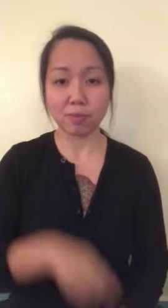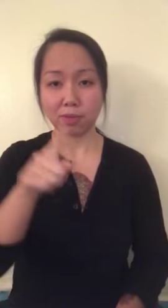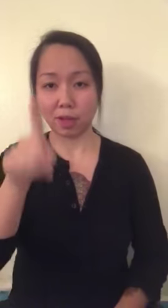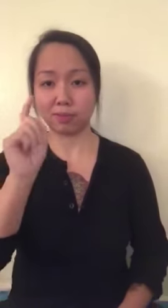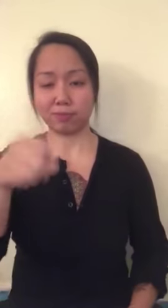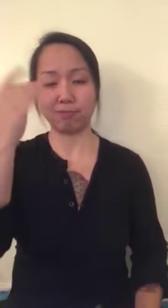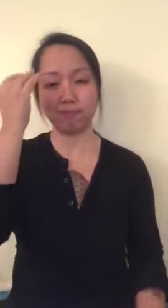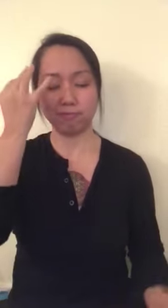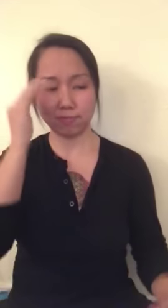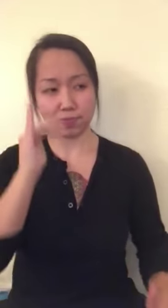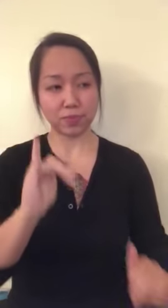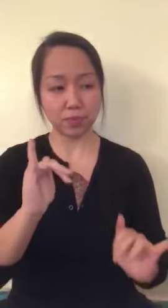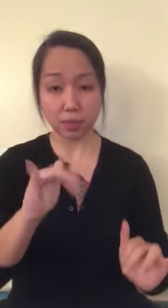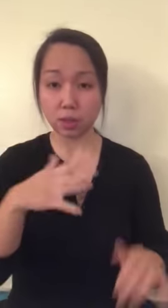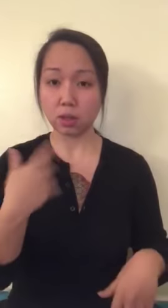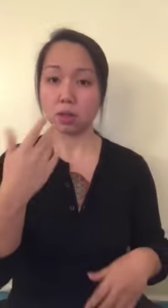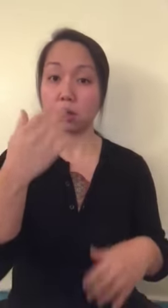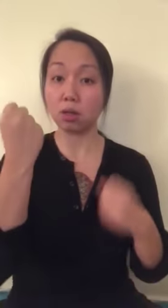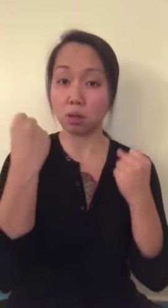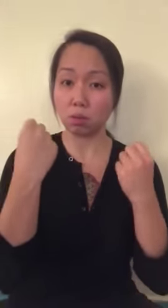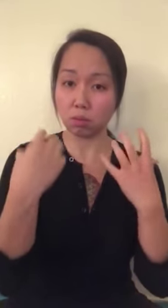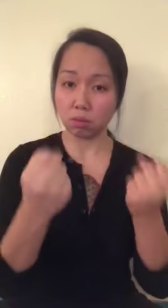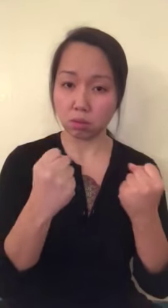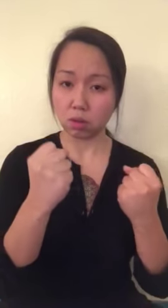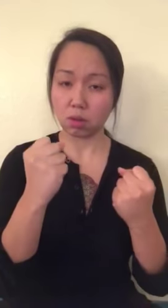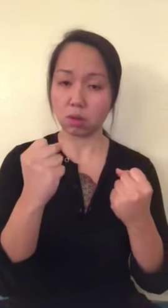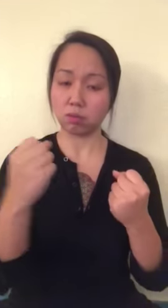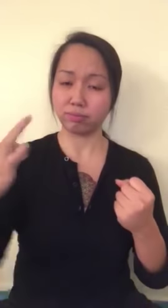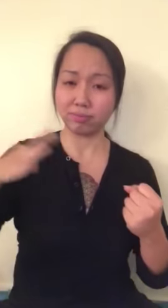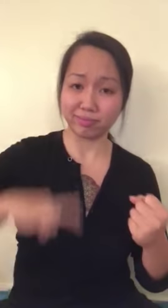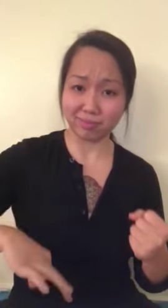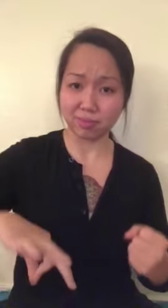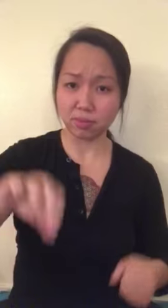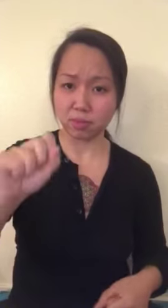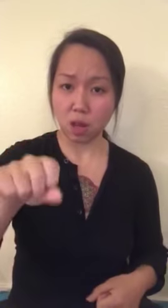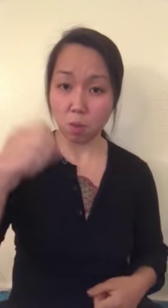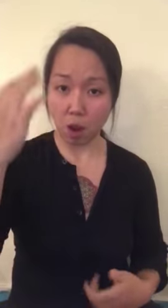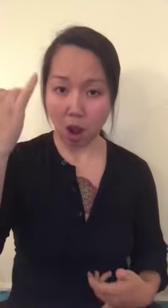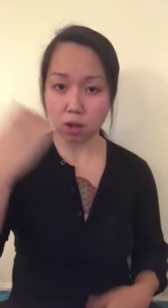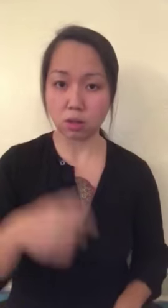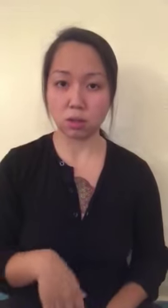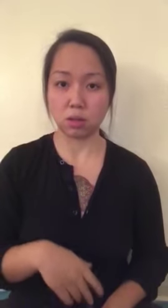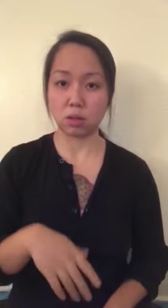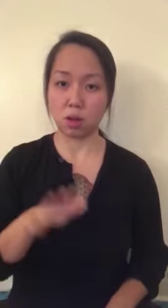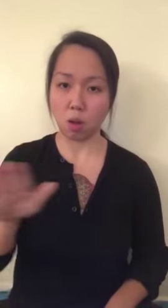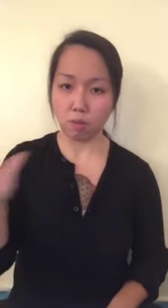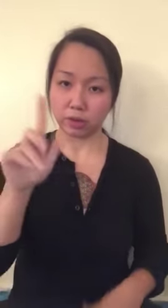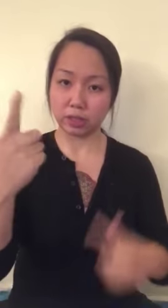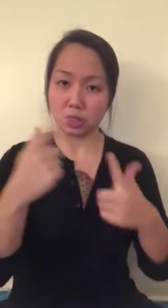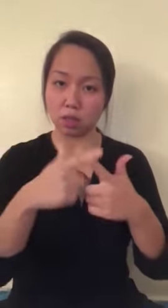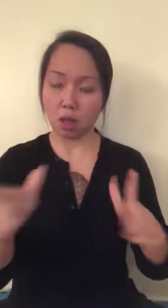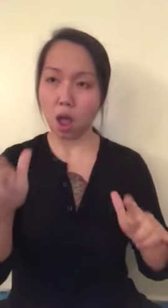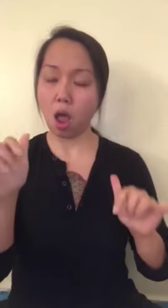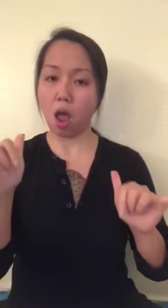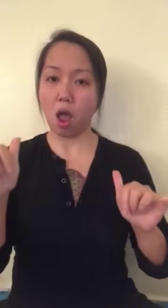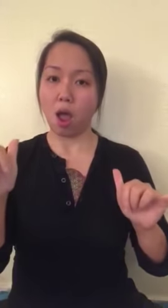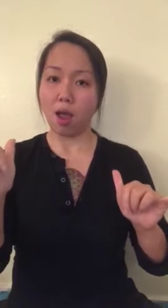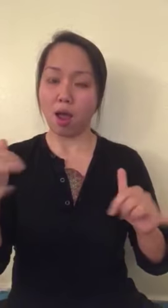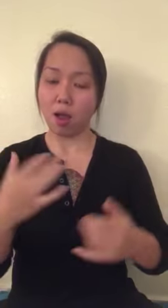Do you still wonder if sign language is really beneficial? It is beneficial. Why? Because that's our natural language.